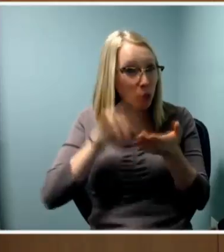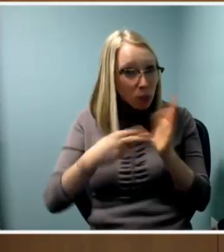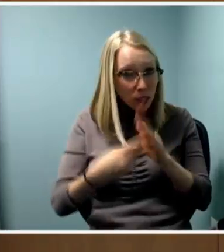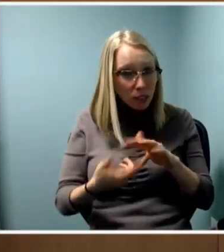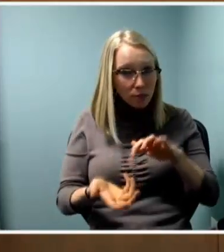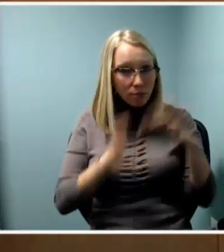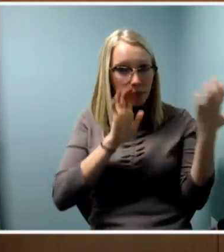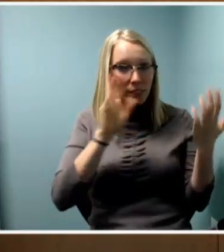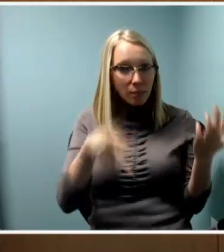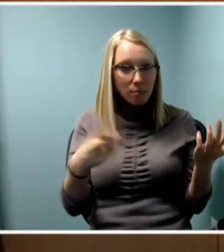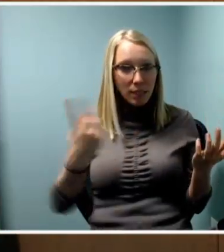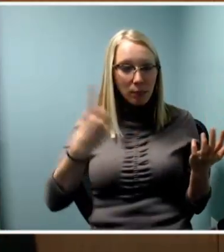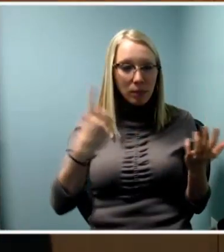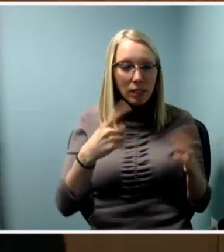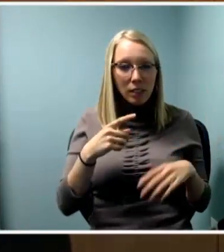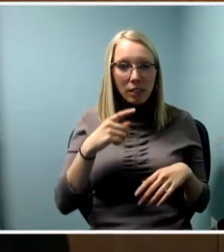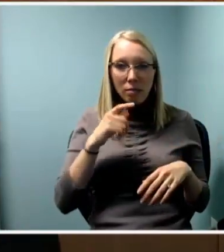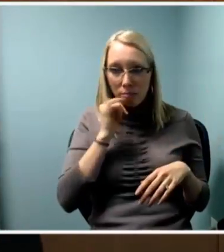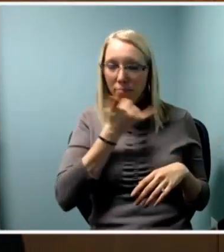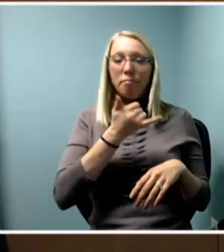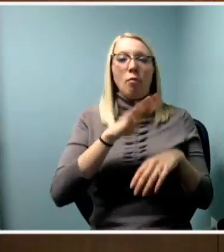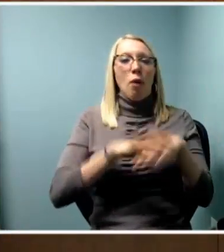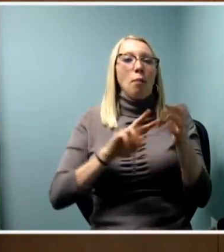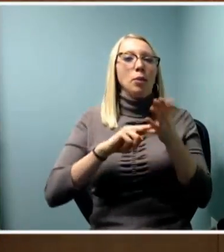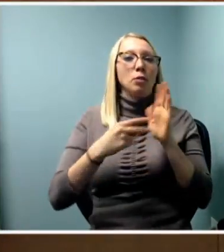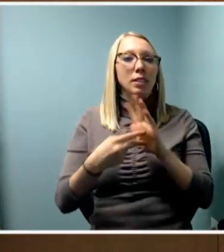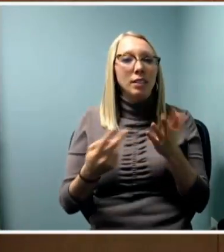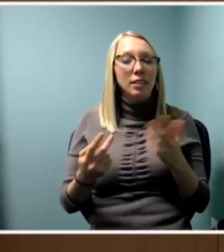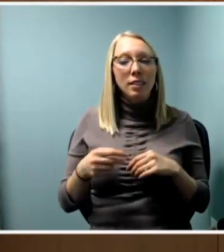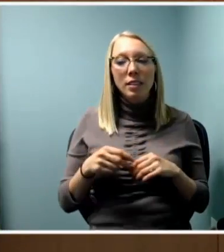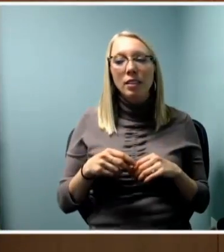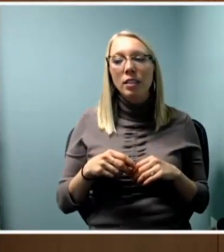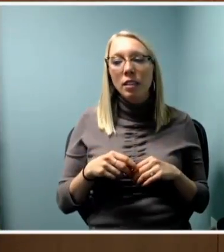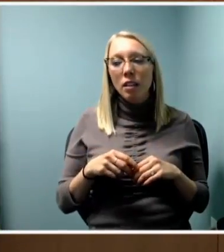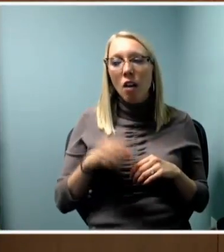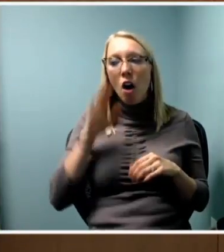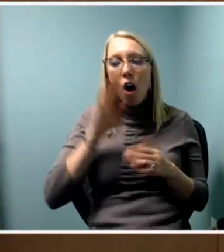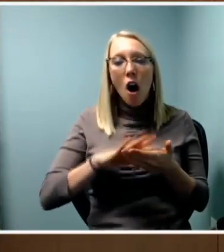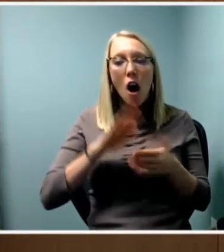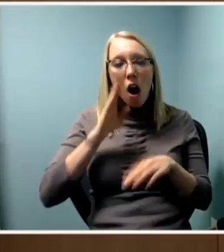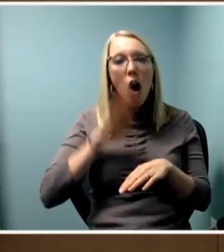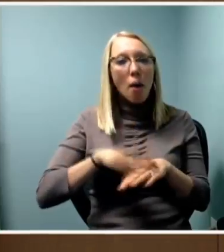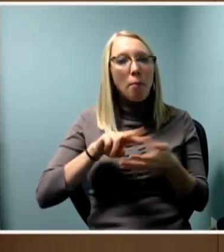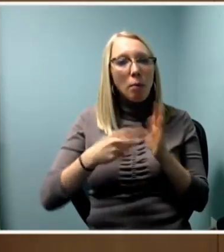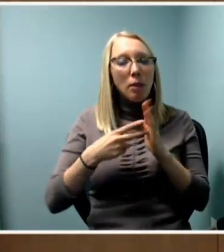Deliberately challenging audience, challenging artists